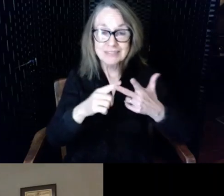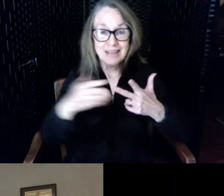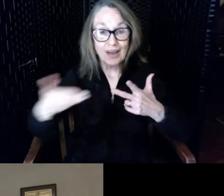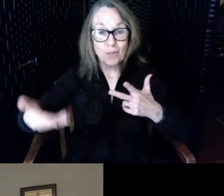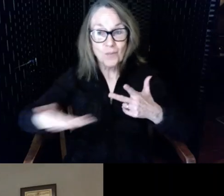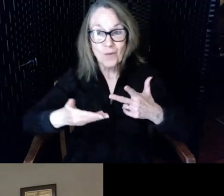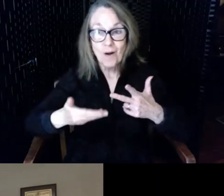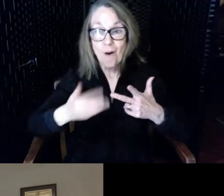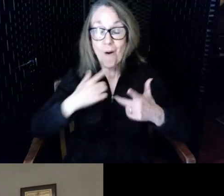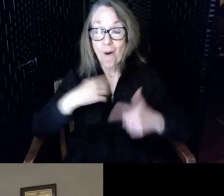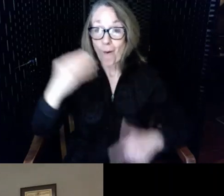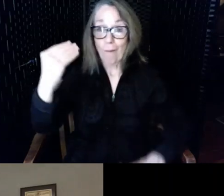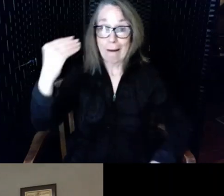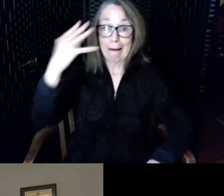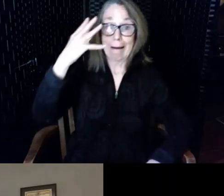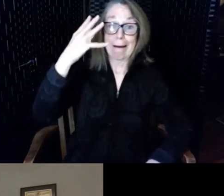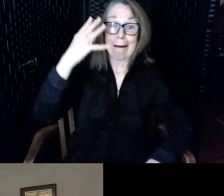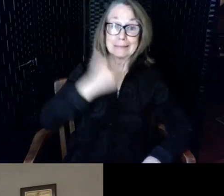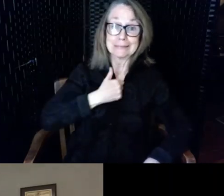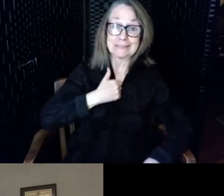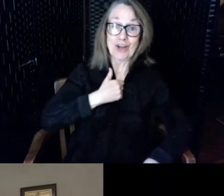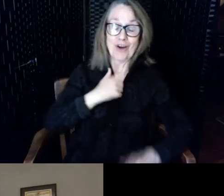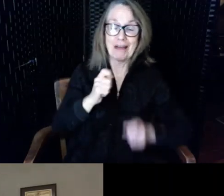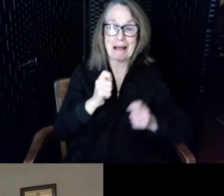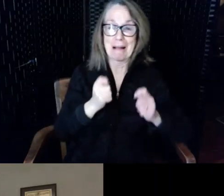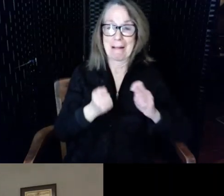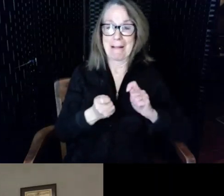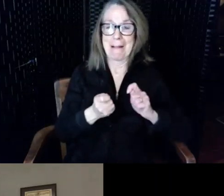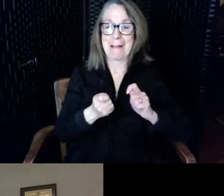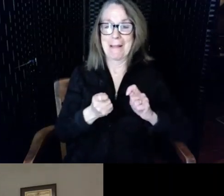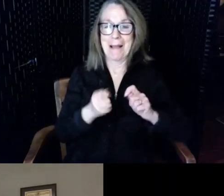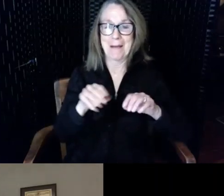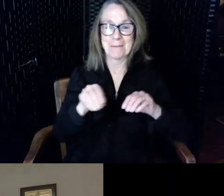because the sun has just come through my window so let me see if I can change